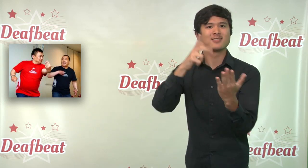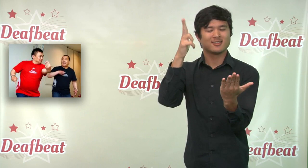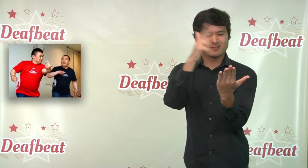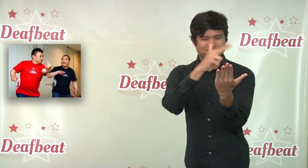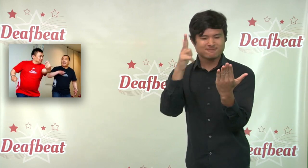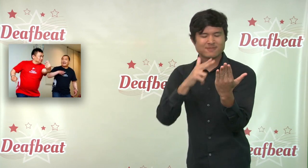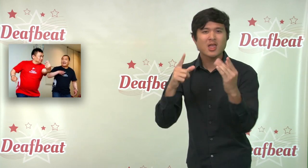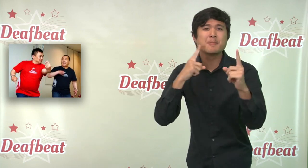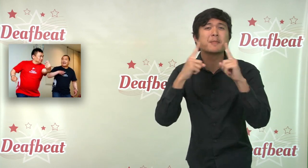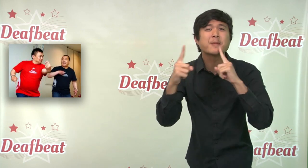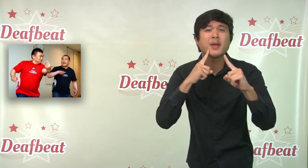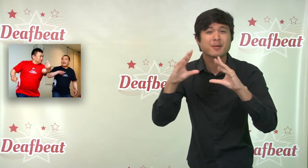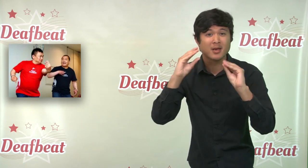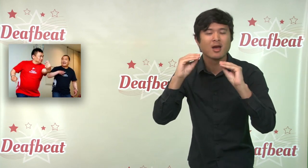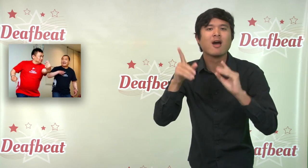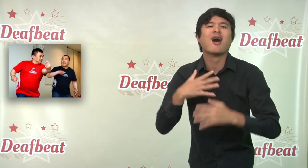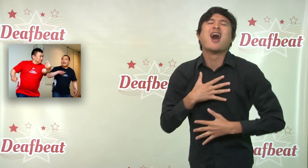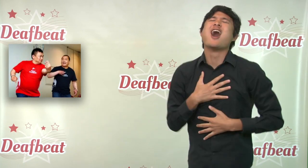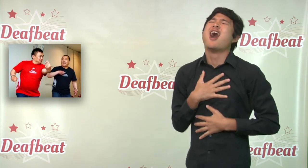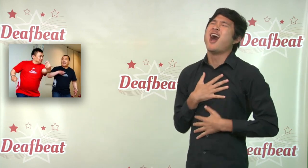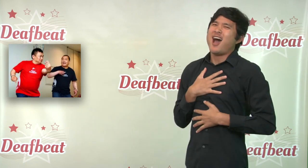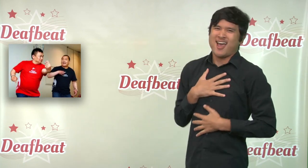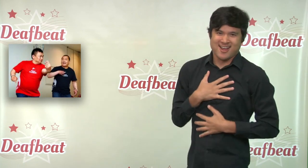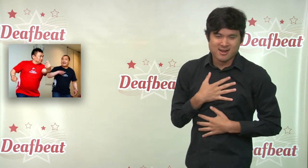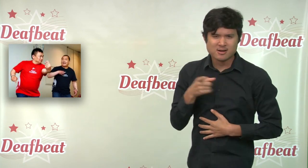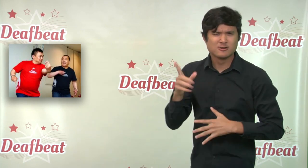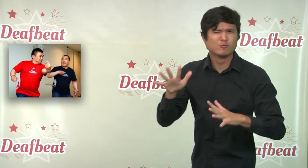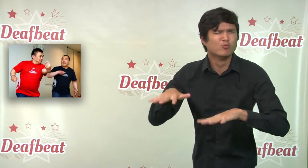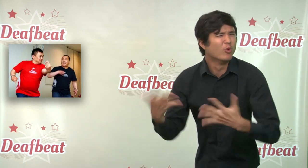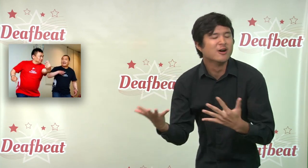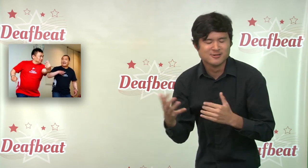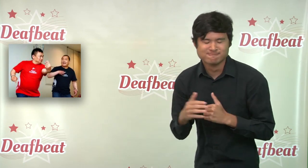the existence of hearing loss, laughed at dialogue